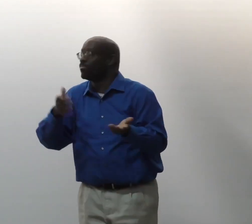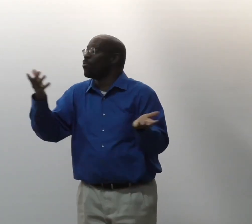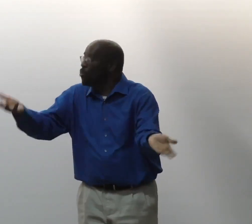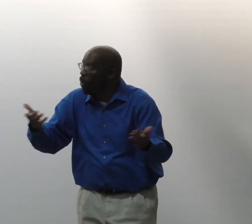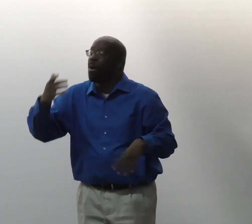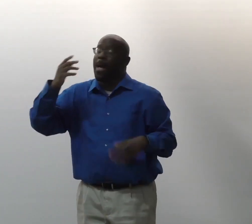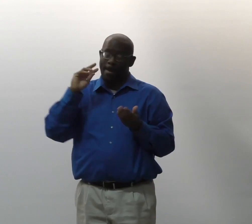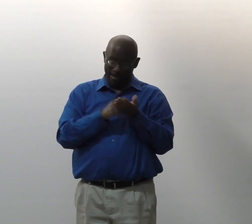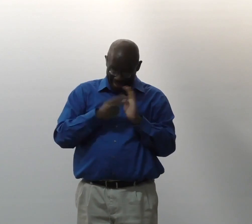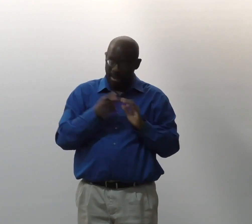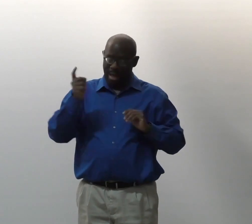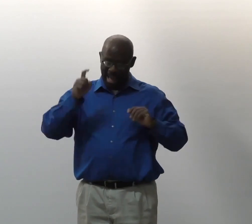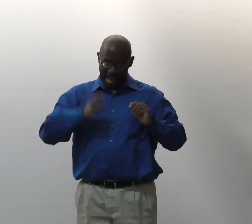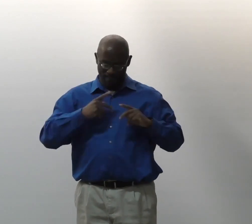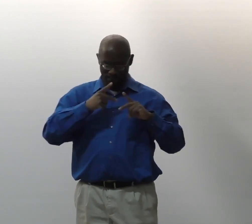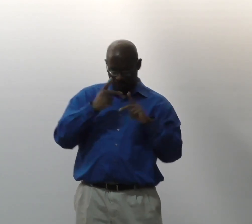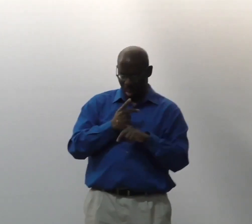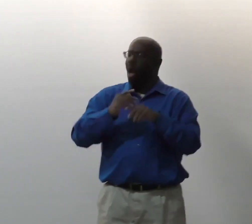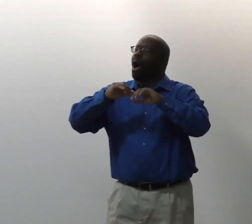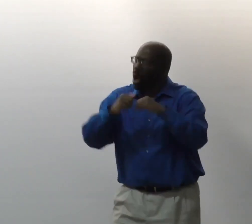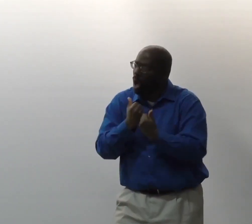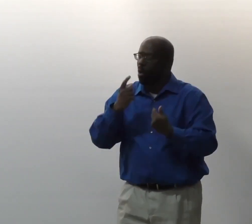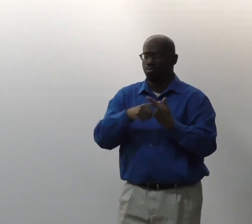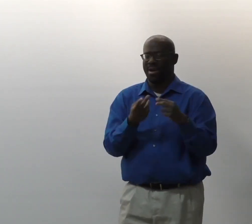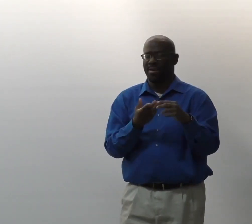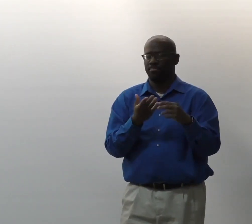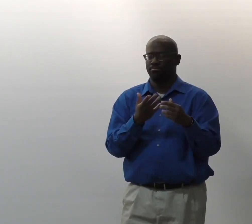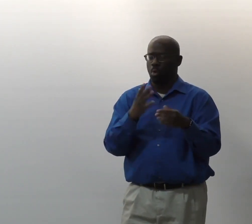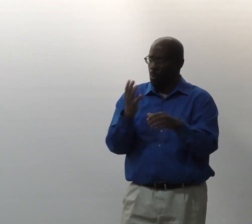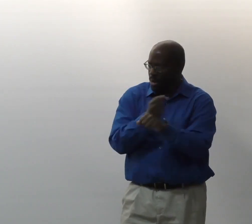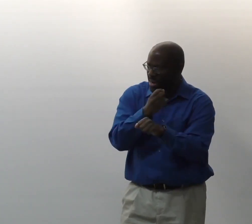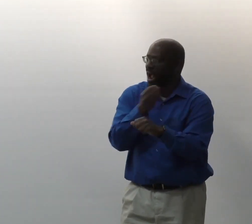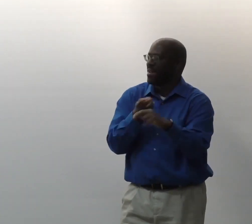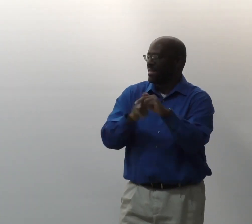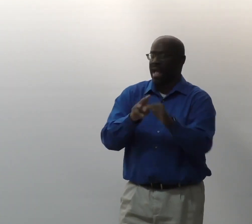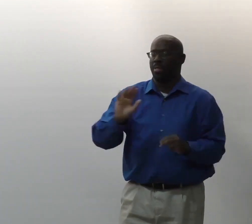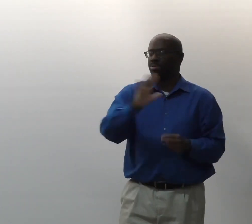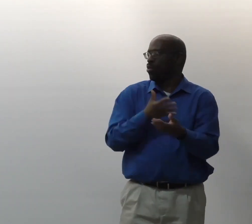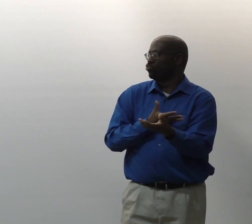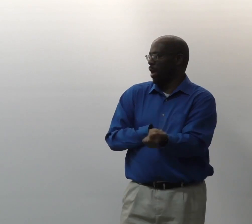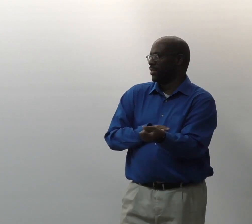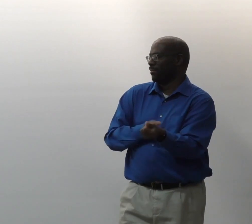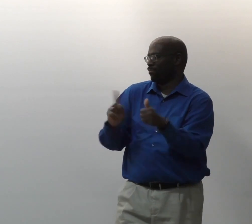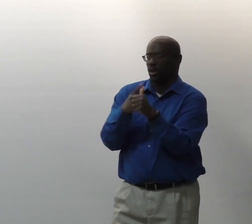And it still has a ripple effect. And so we need to figure out how we can win and gain